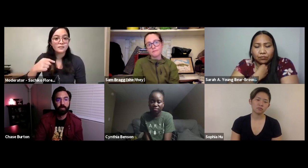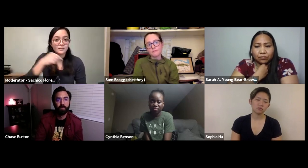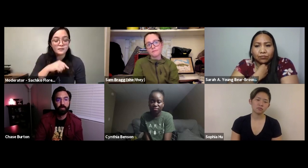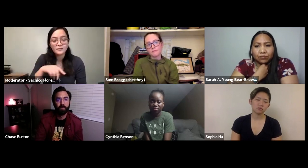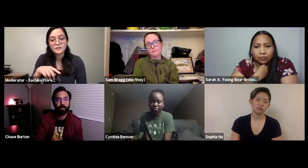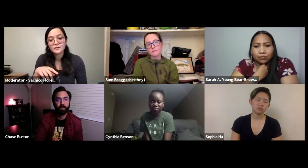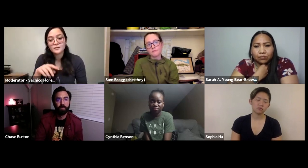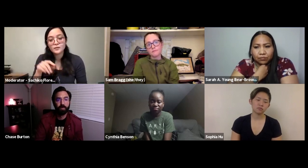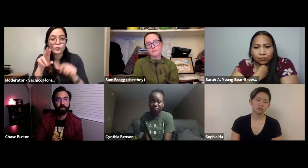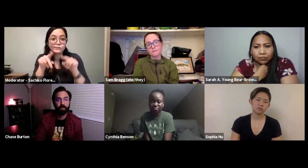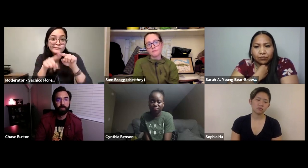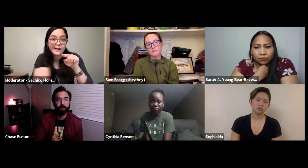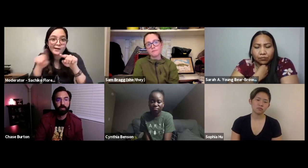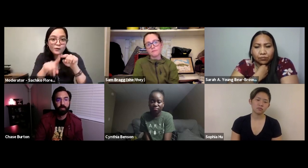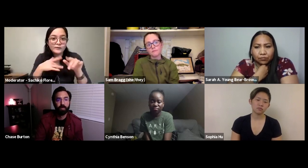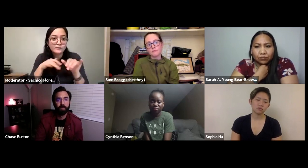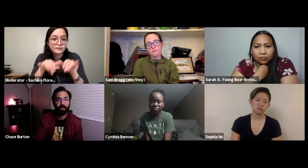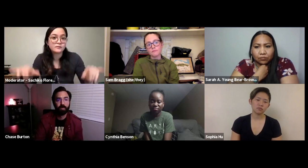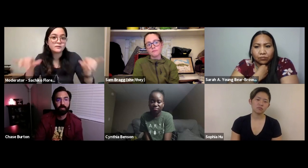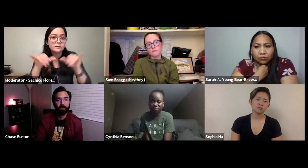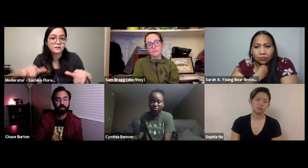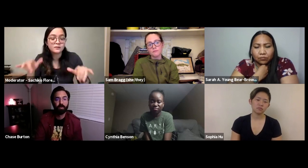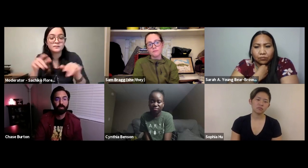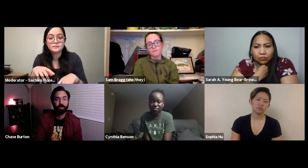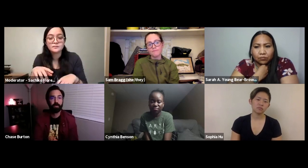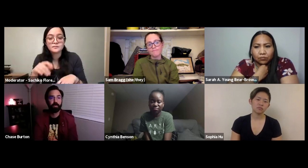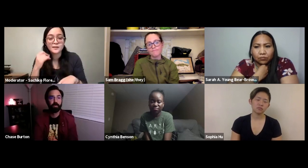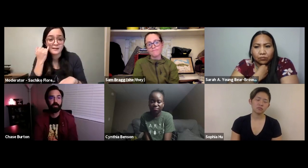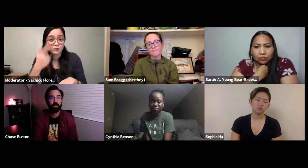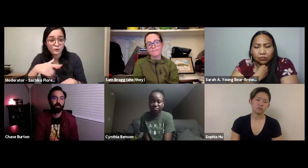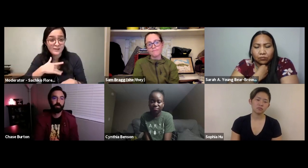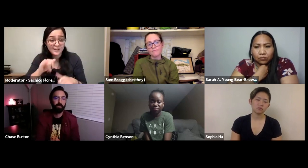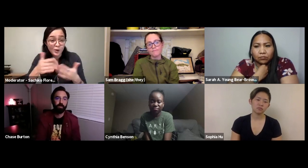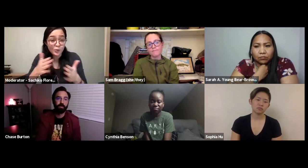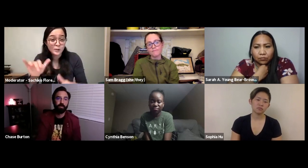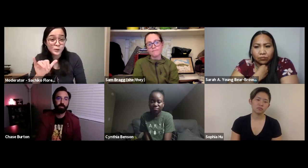starting over and feeling stuck and having to be pushed back and then having this getting